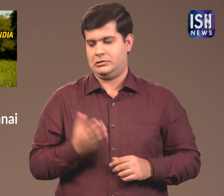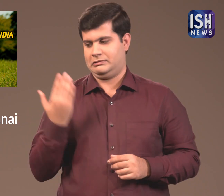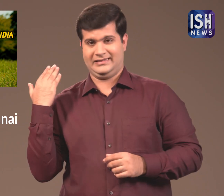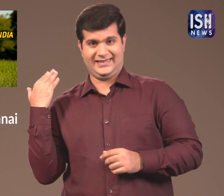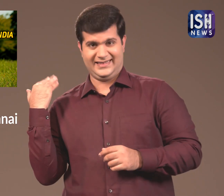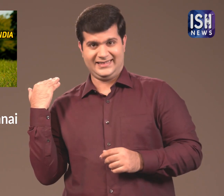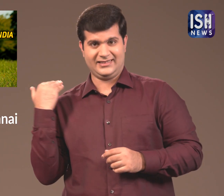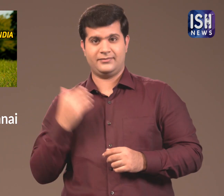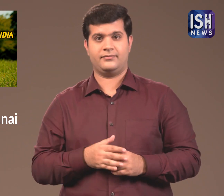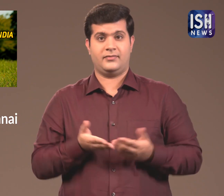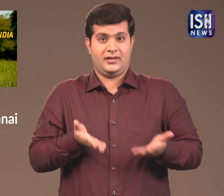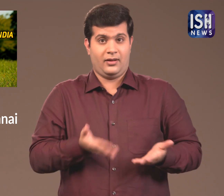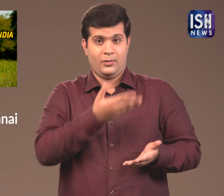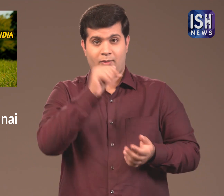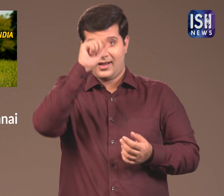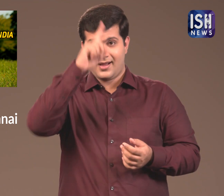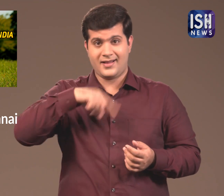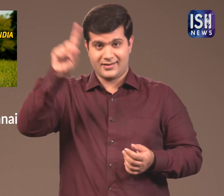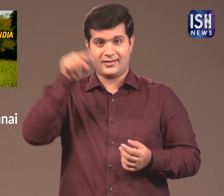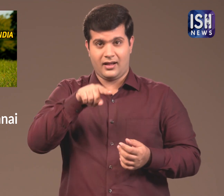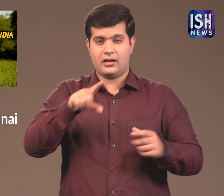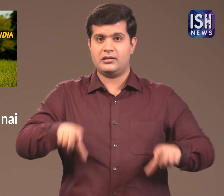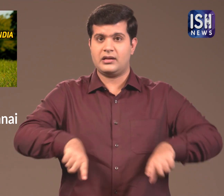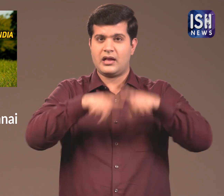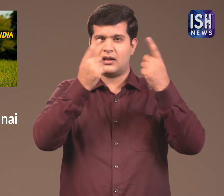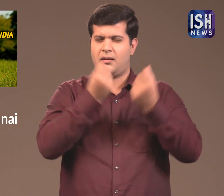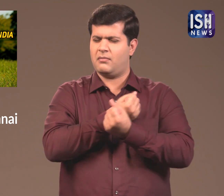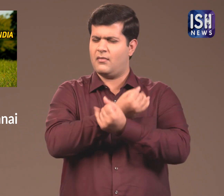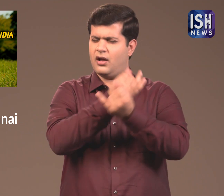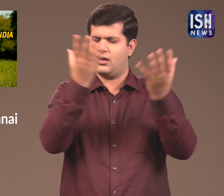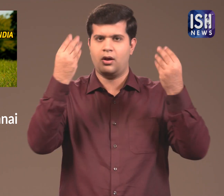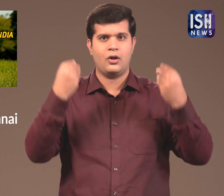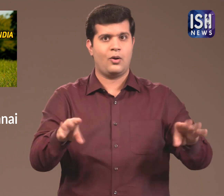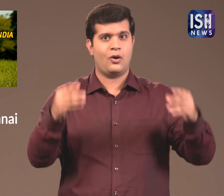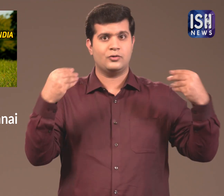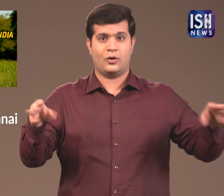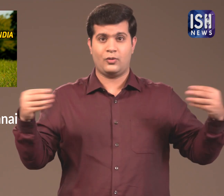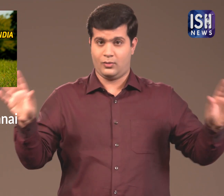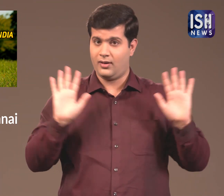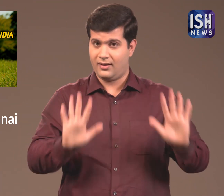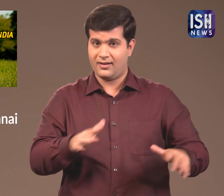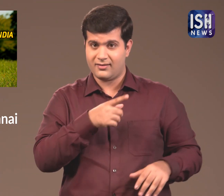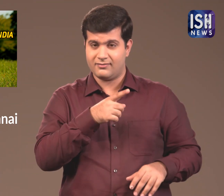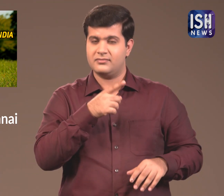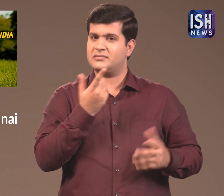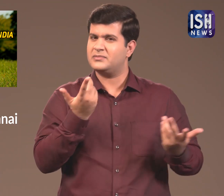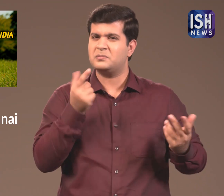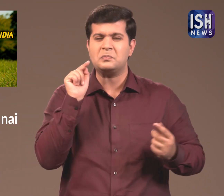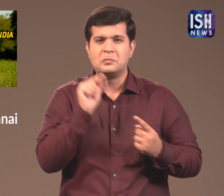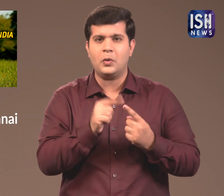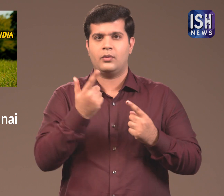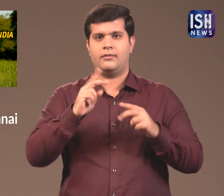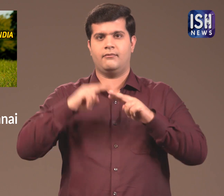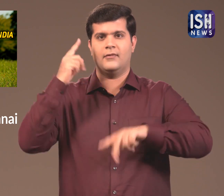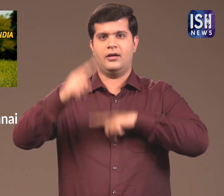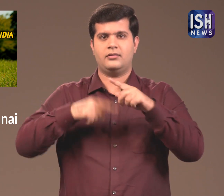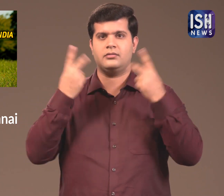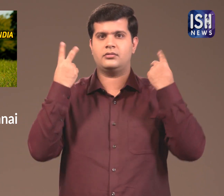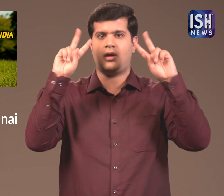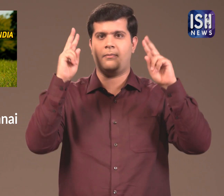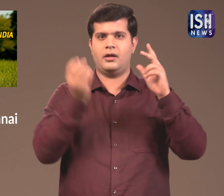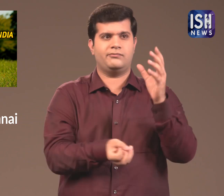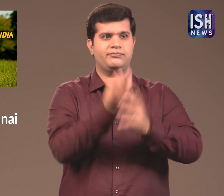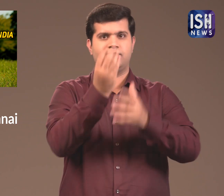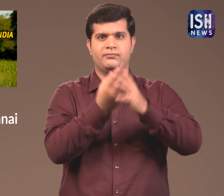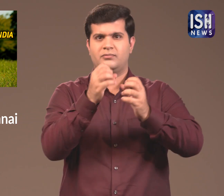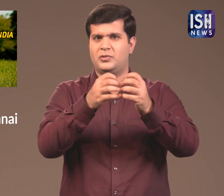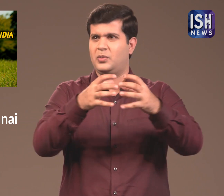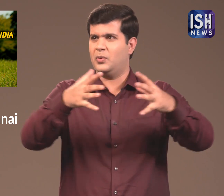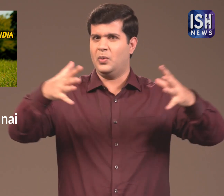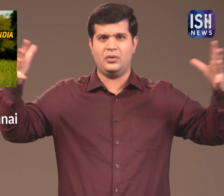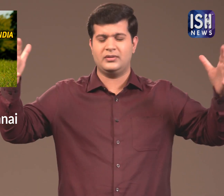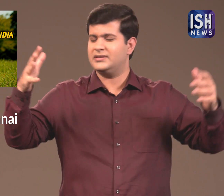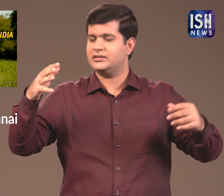India is losing many trees due to rapid industrial growth.